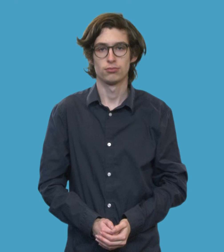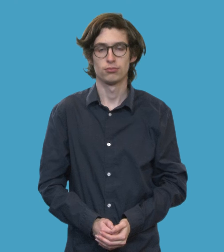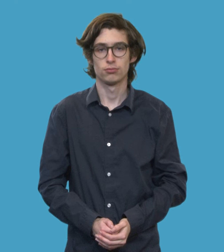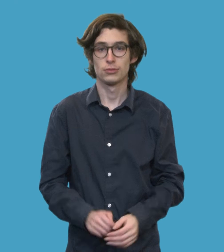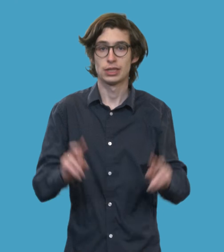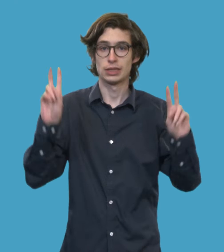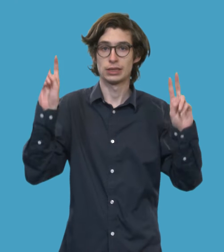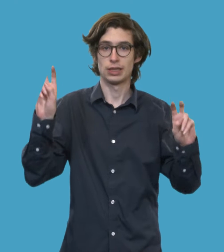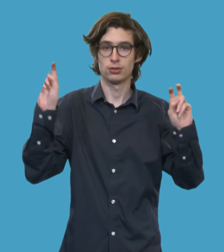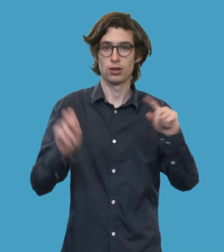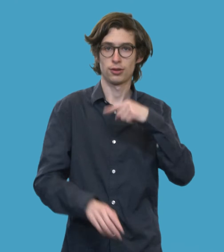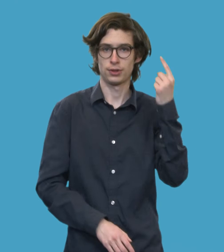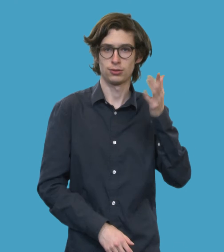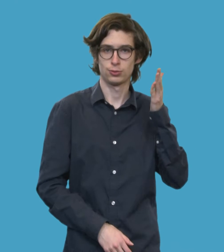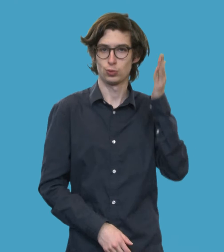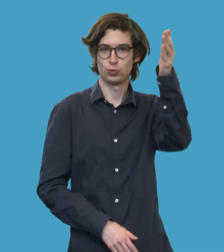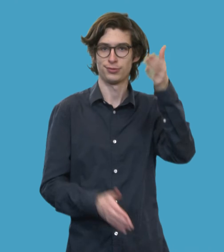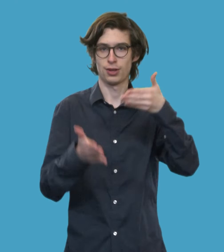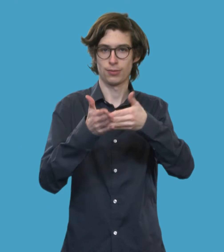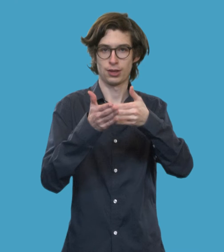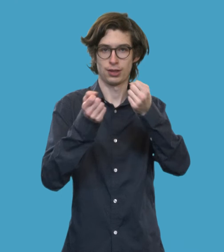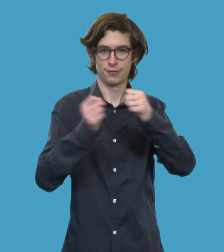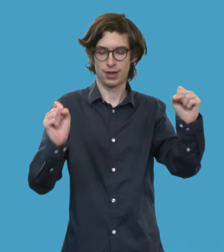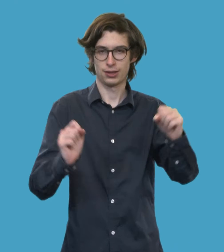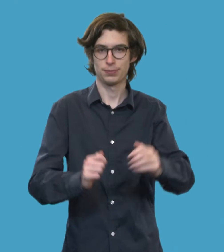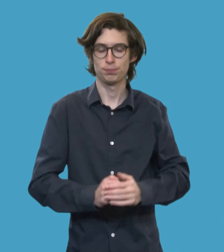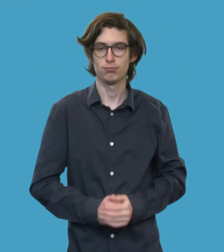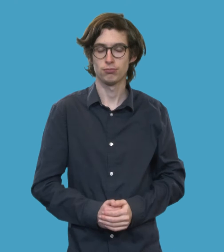We will be barrier-free!